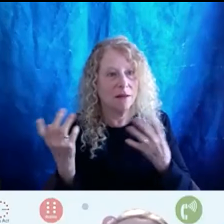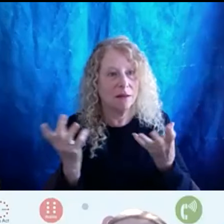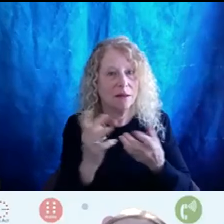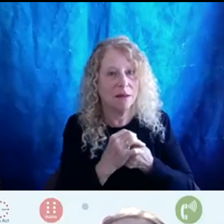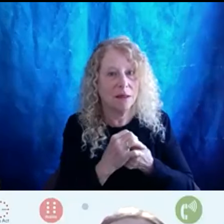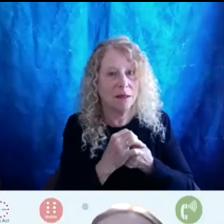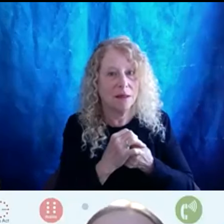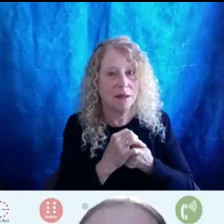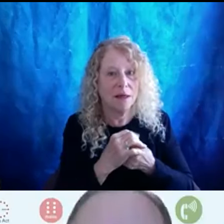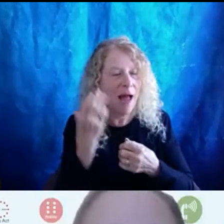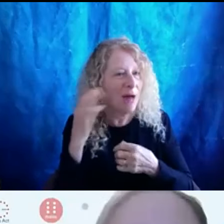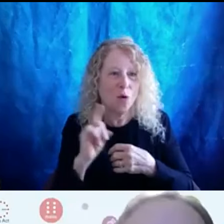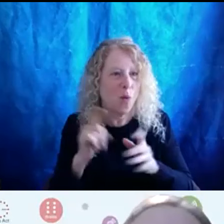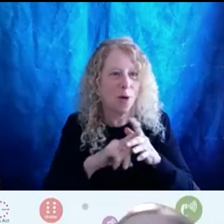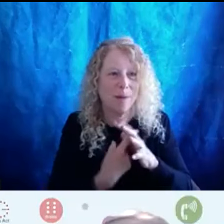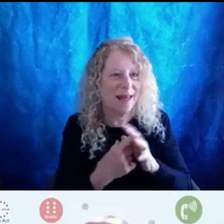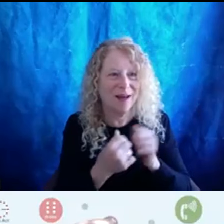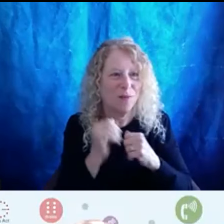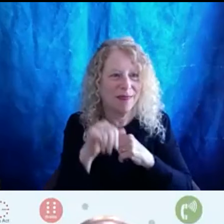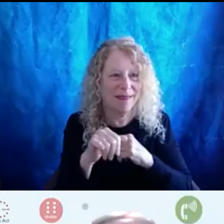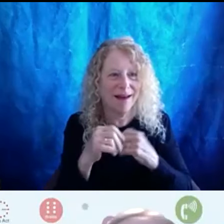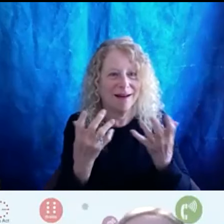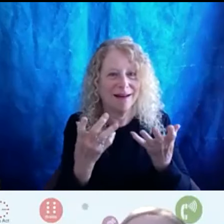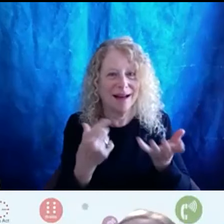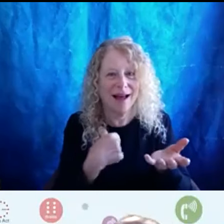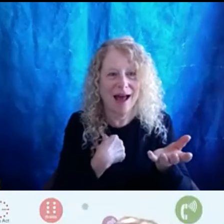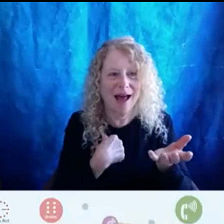don't know where to begin with that that.